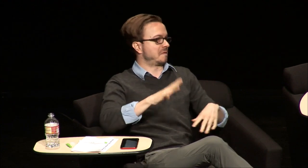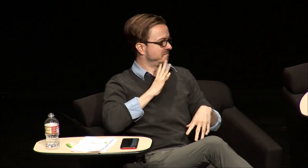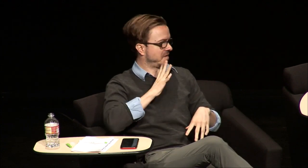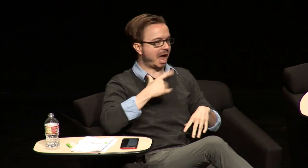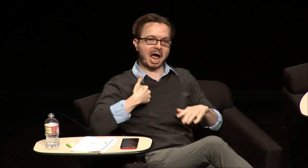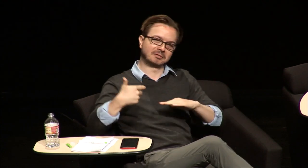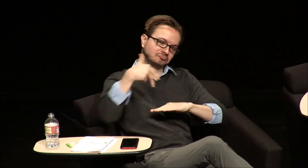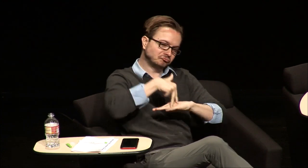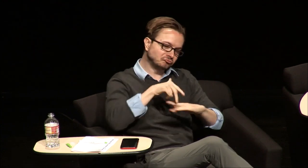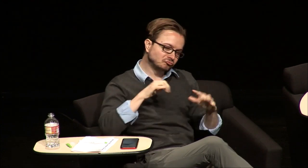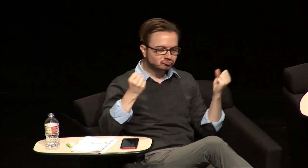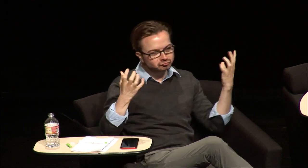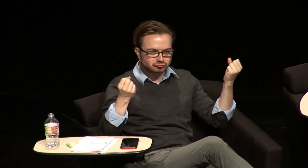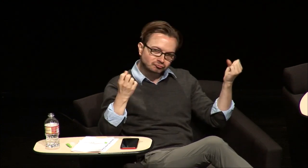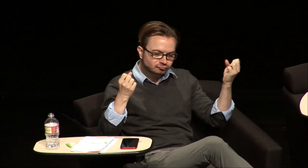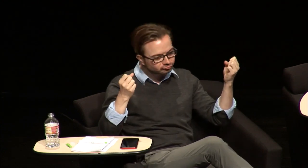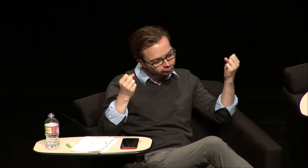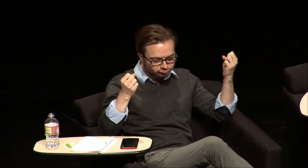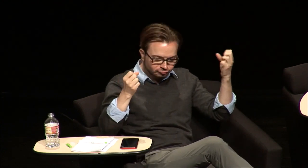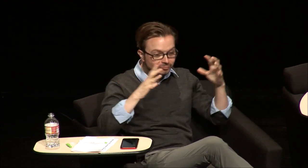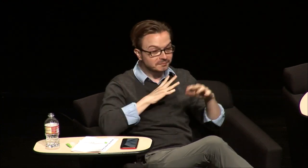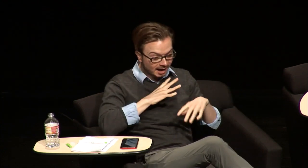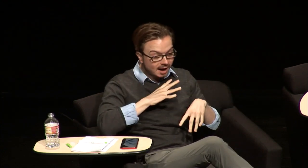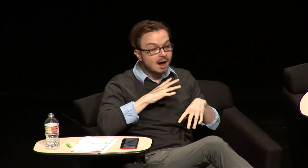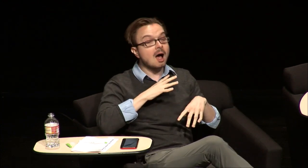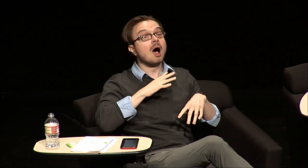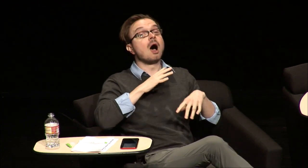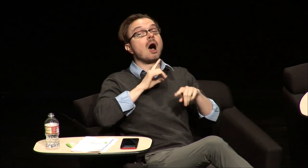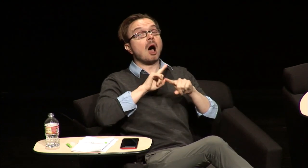was like ya know what sure I'll get up on stage and sign I guess cuz now like